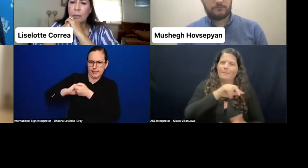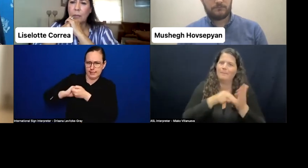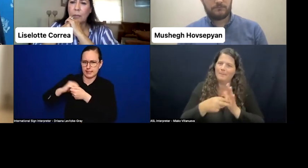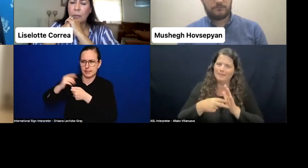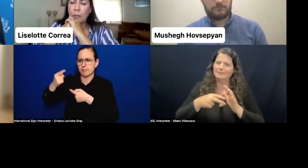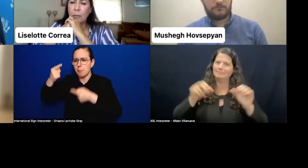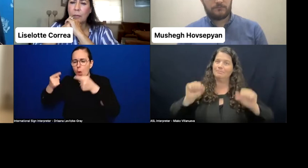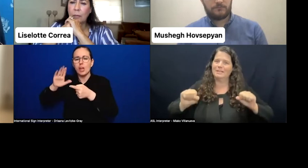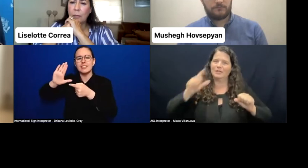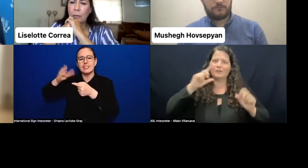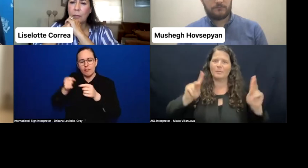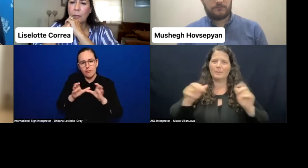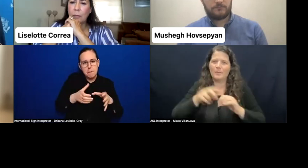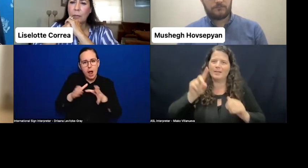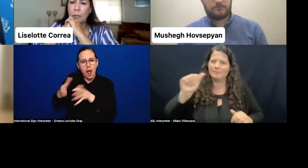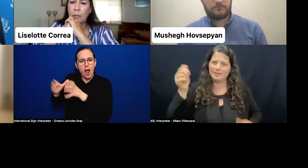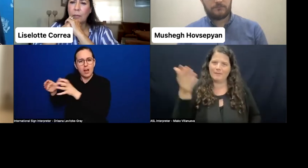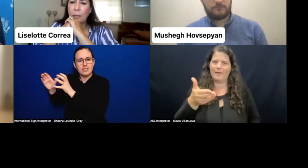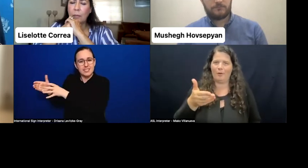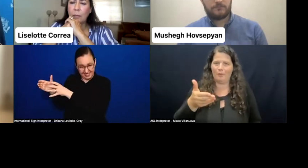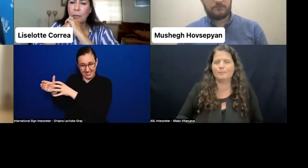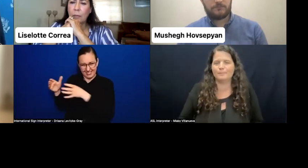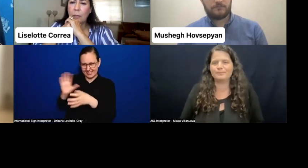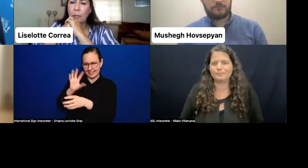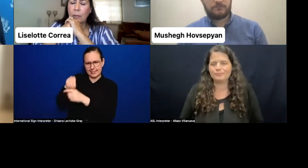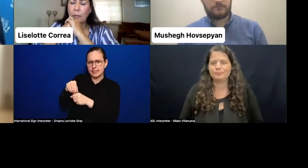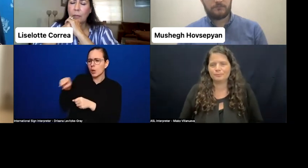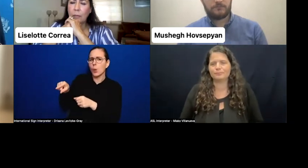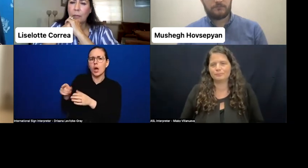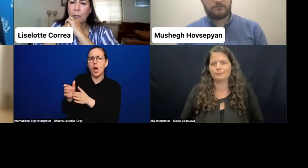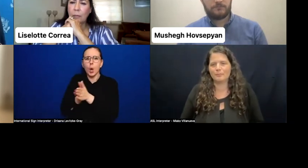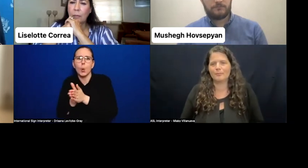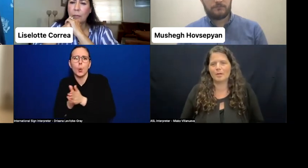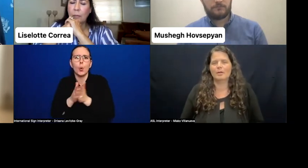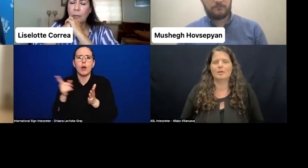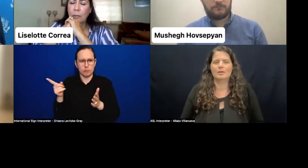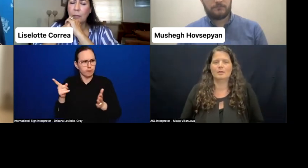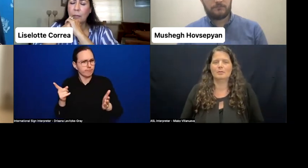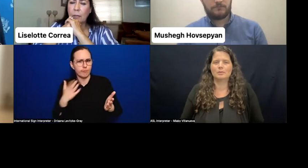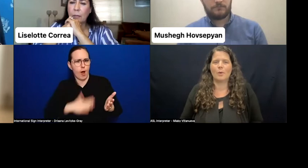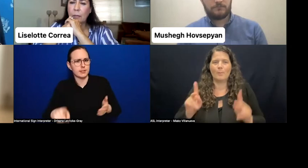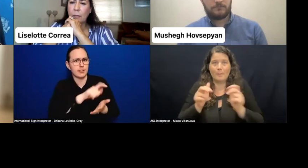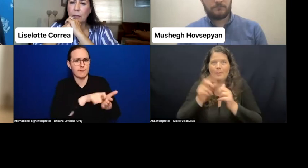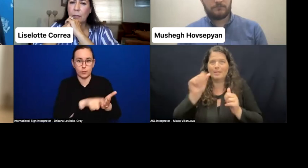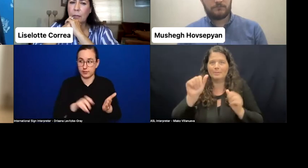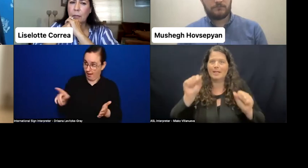with disabilities as voters and as leaders in these parties.